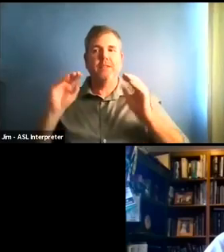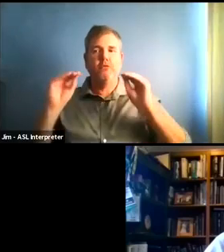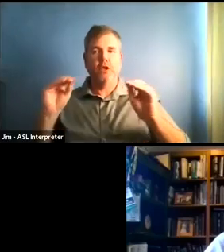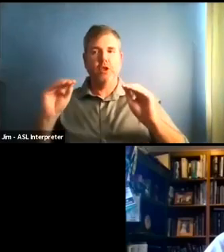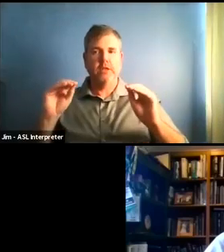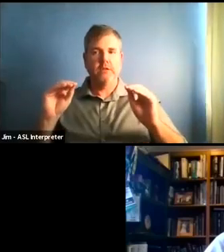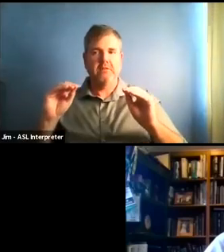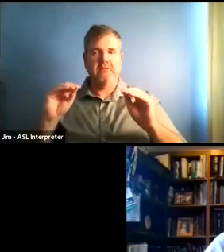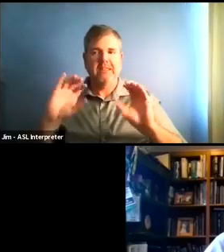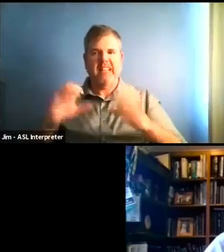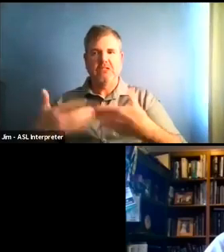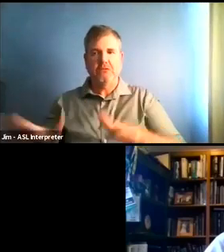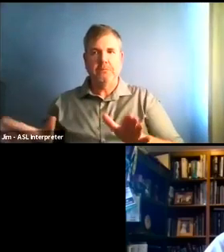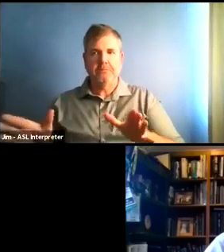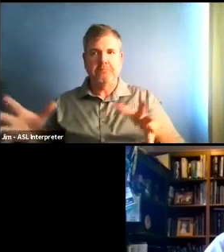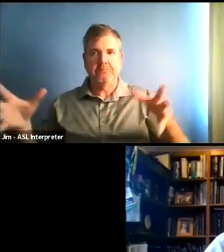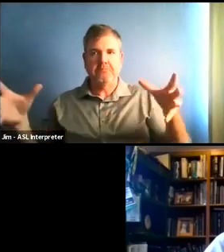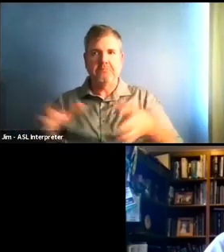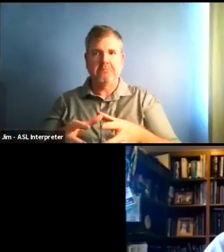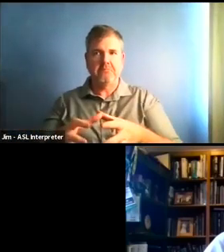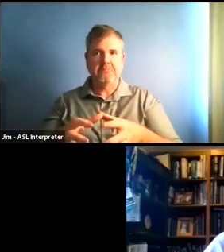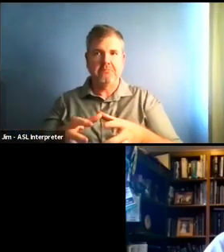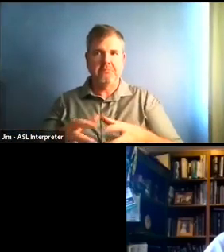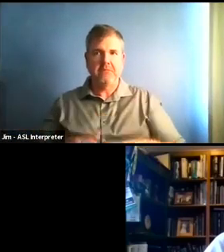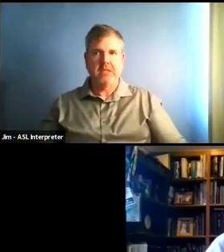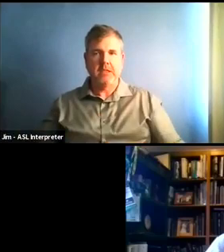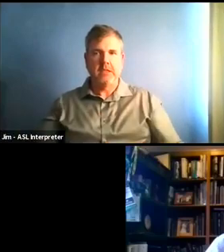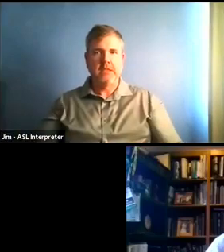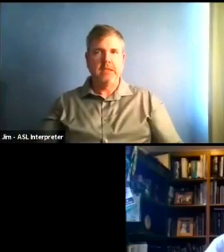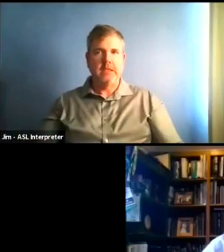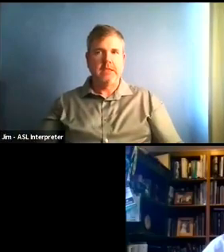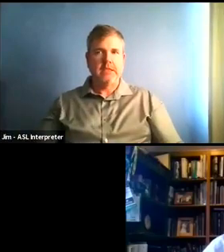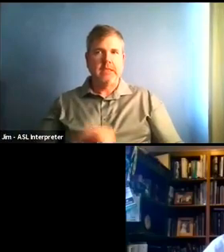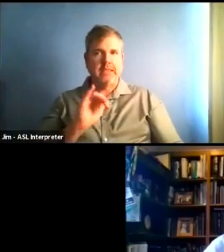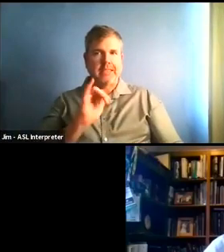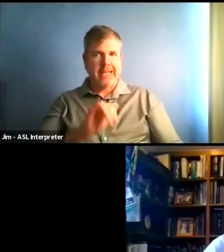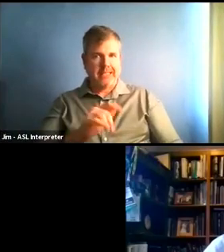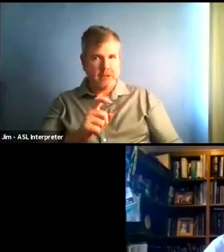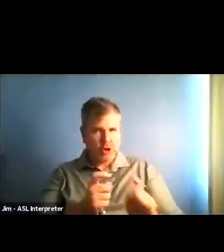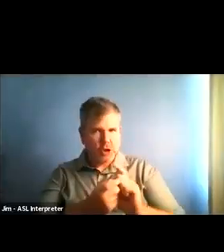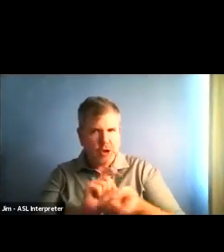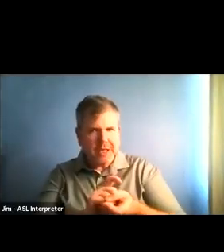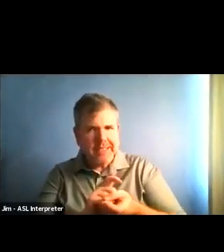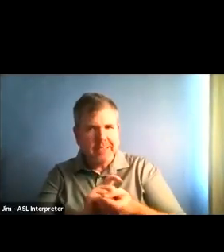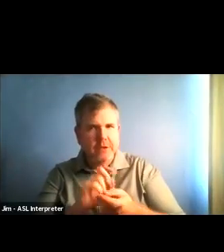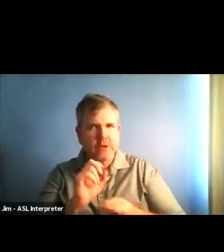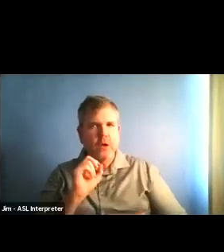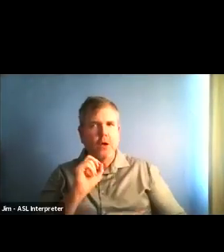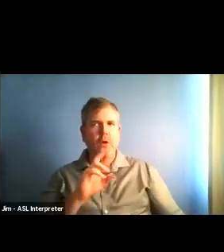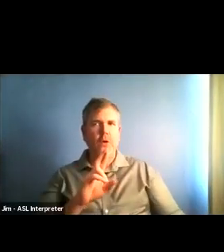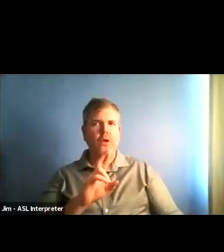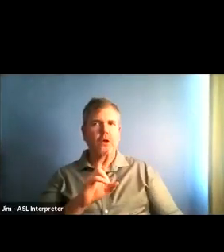So is that a change or is that just sort of reaffirming what is has already been in place here before?